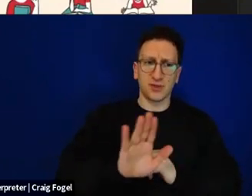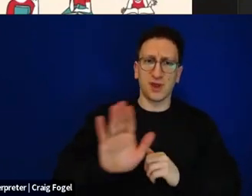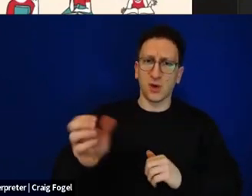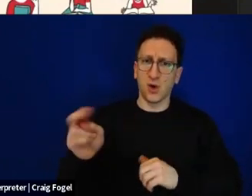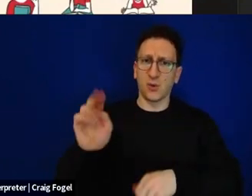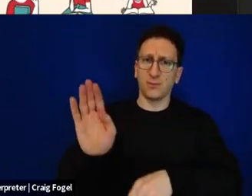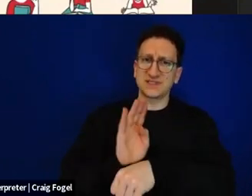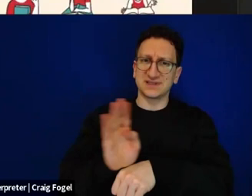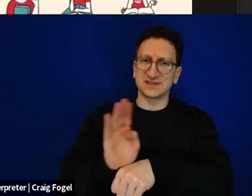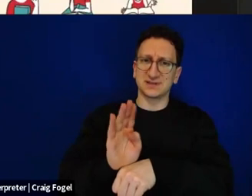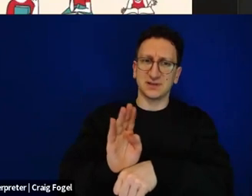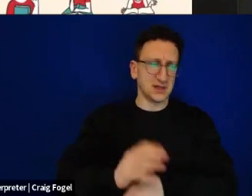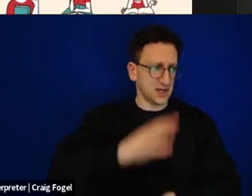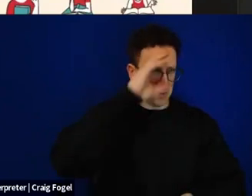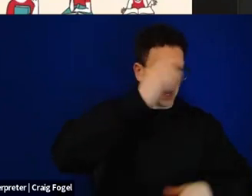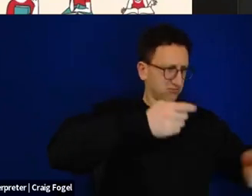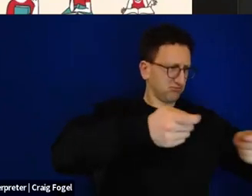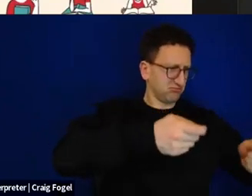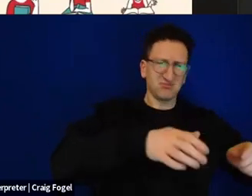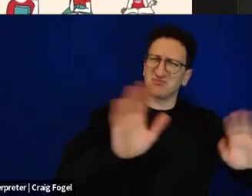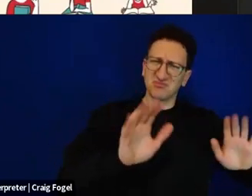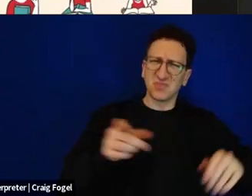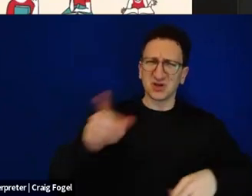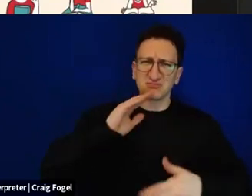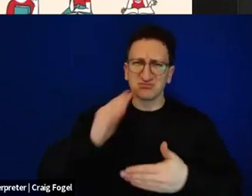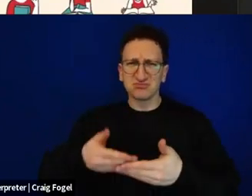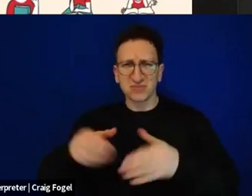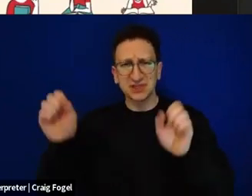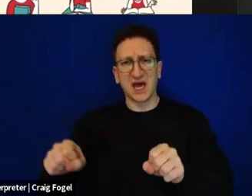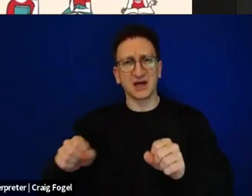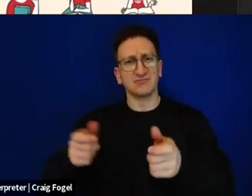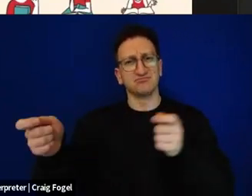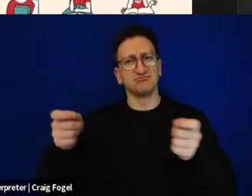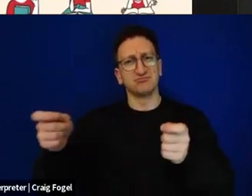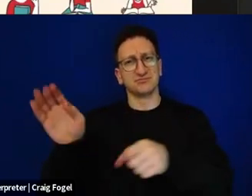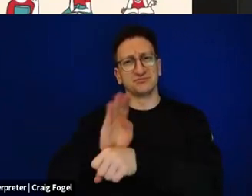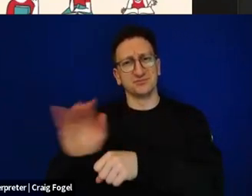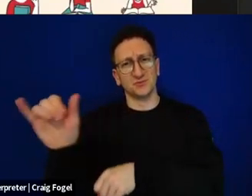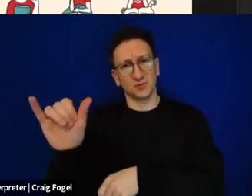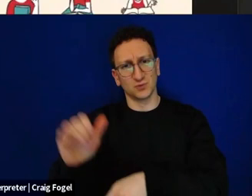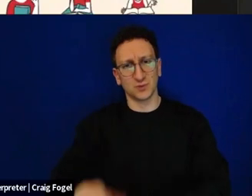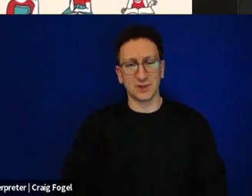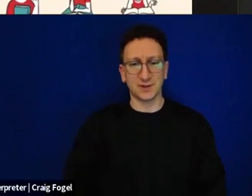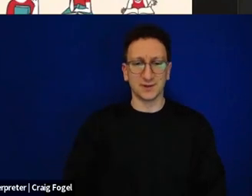even though it's a totally new field. And 90% of the people in the top jobs are men.